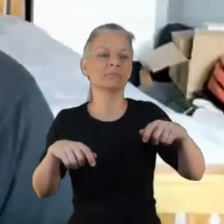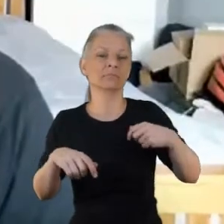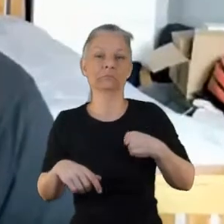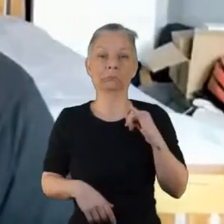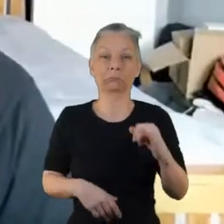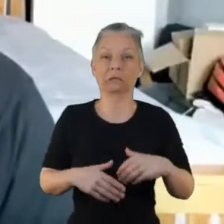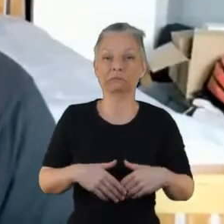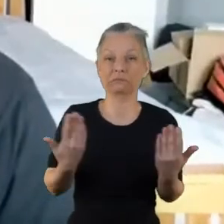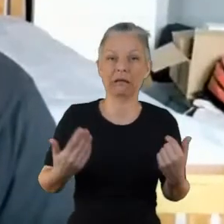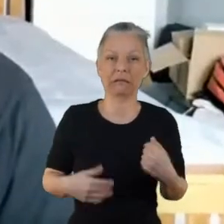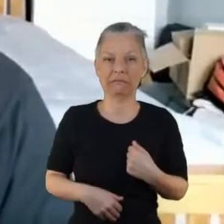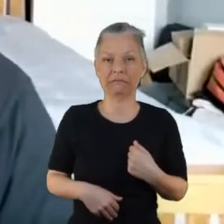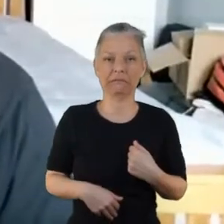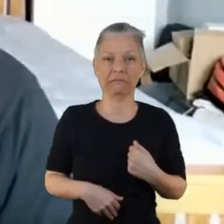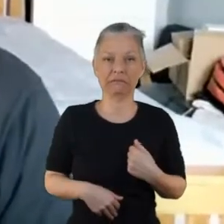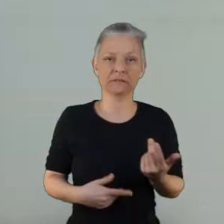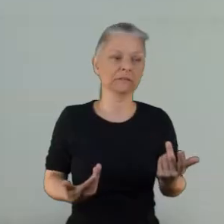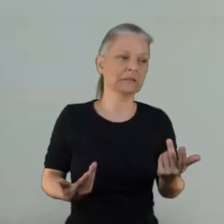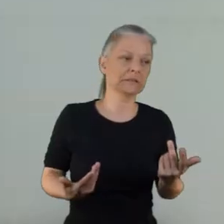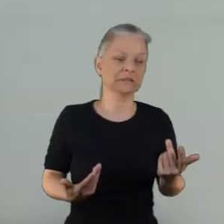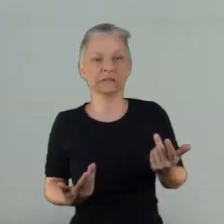the mental health thing for me at the moment.